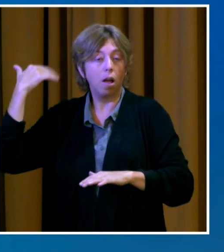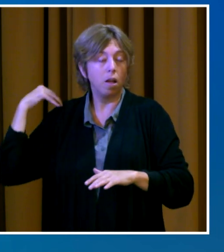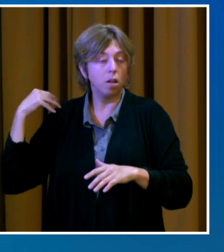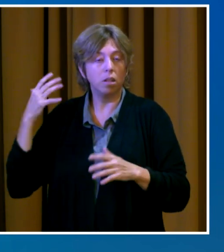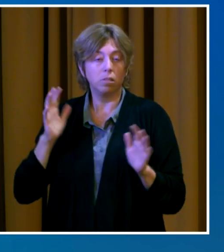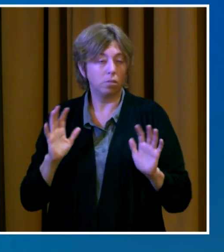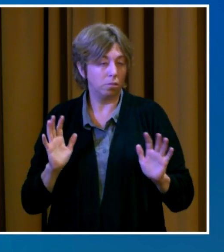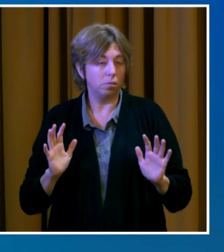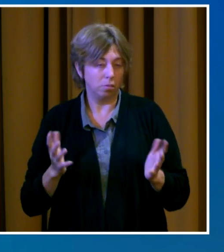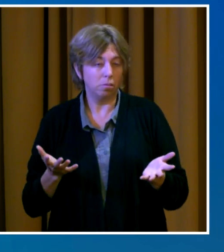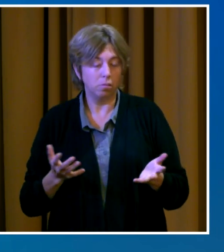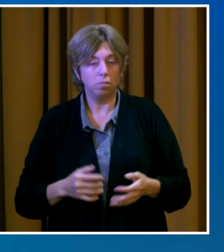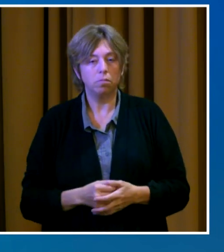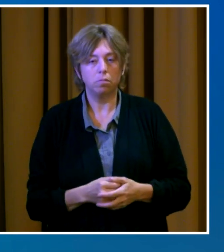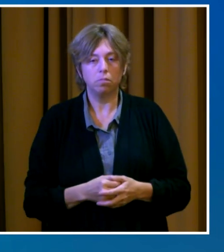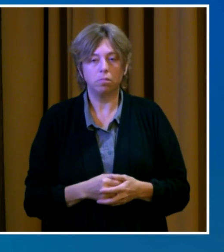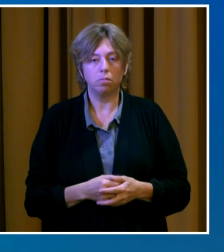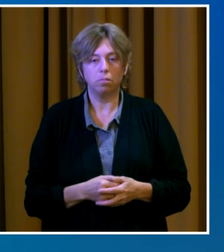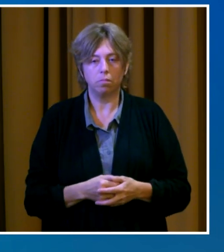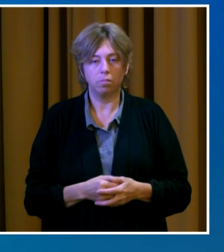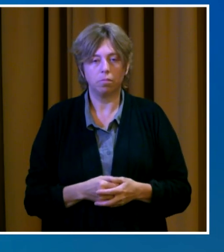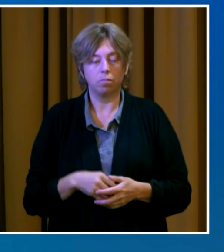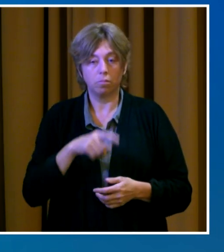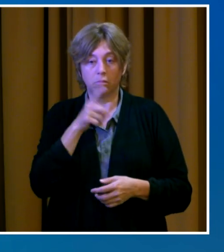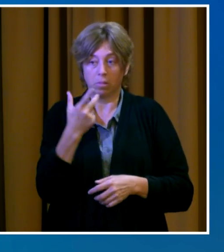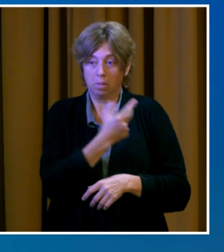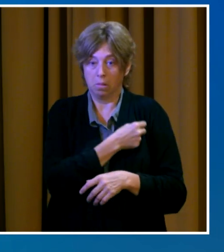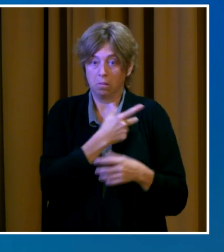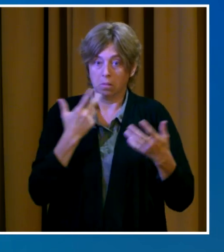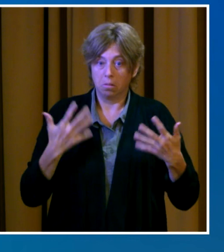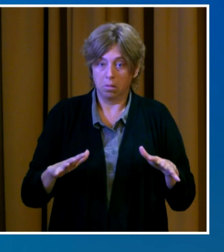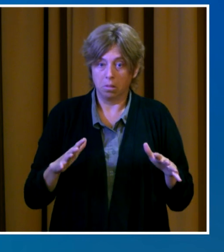public places where you do not know the vaccination status of